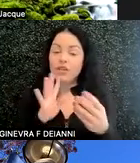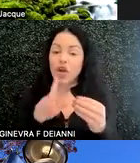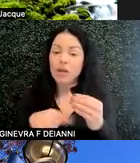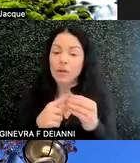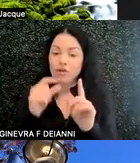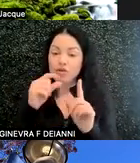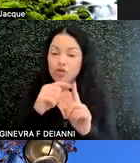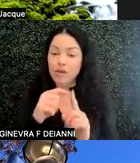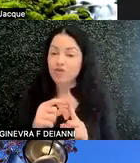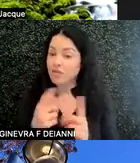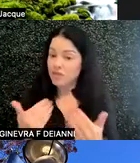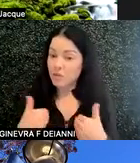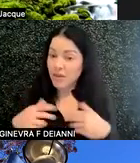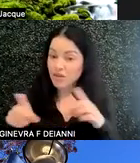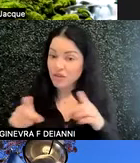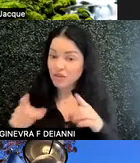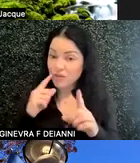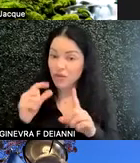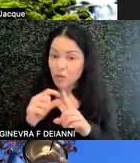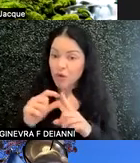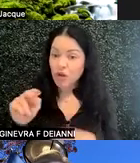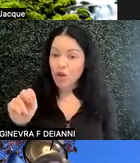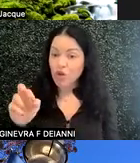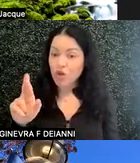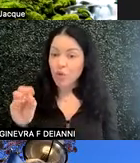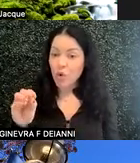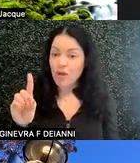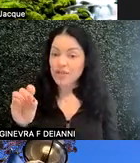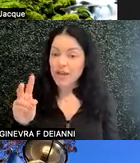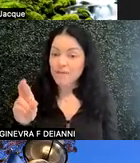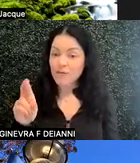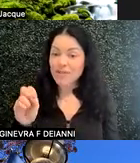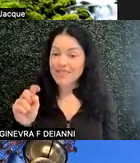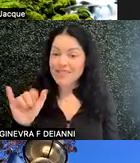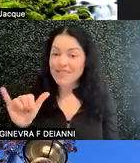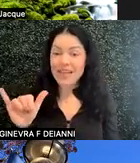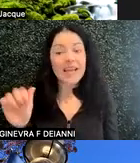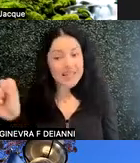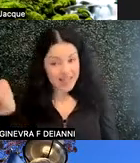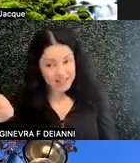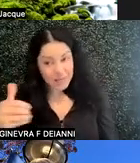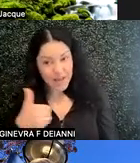Is there a definition for neurodiversity? Yes, there is. And we're going to talk about models, pedagogical approaches,